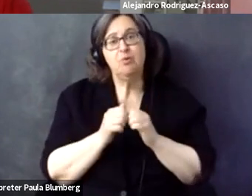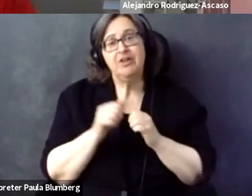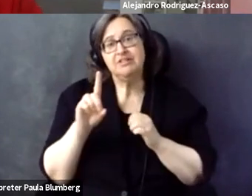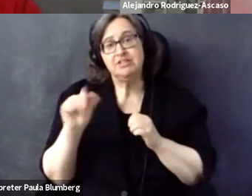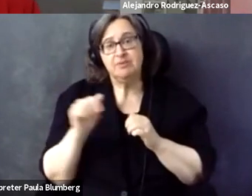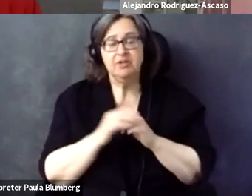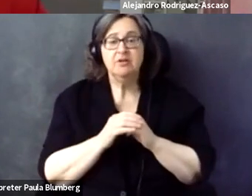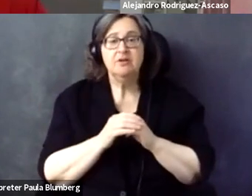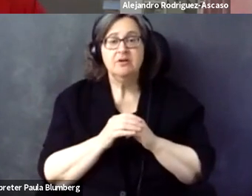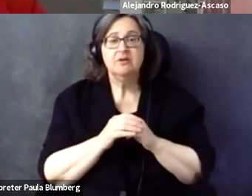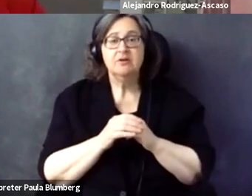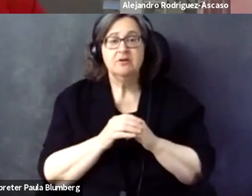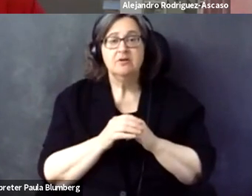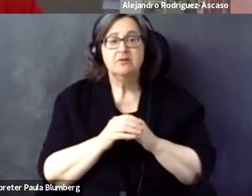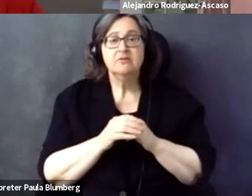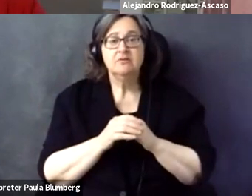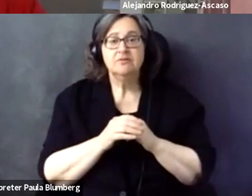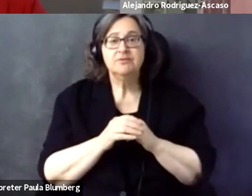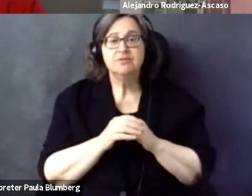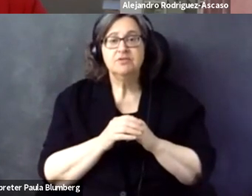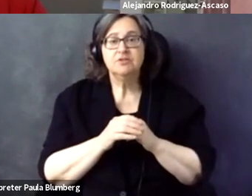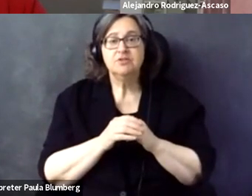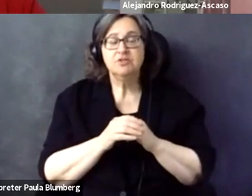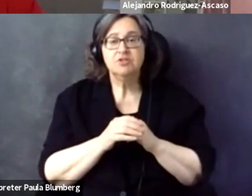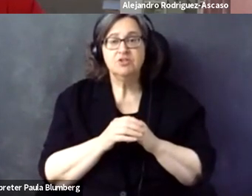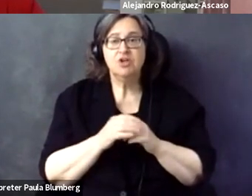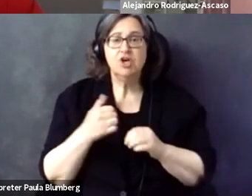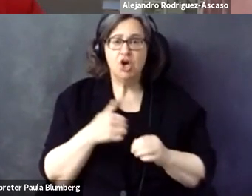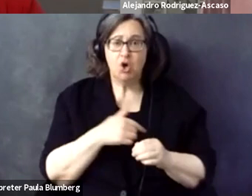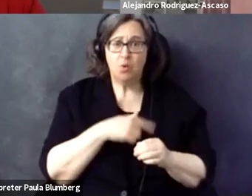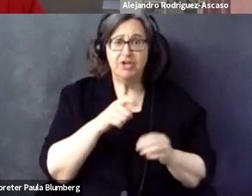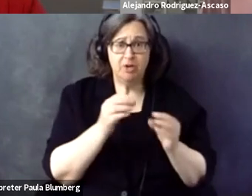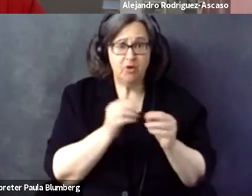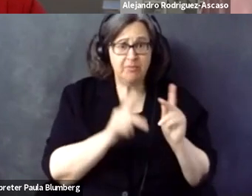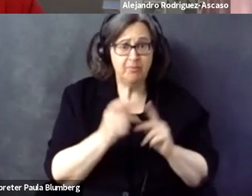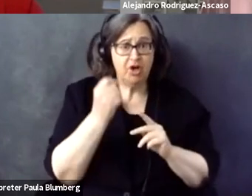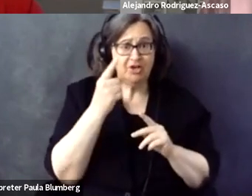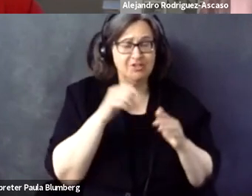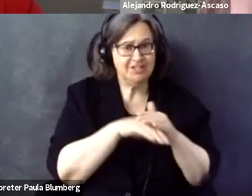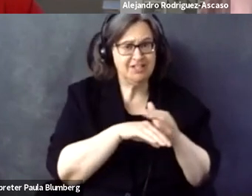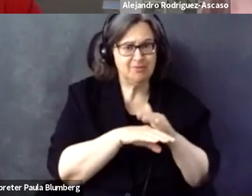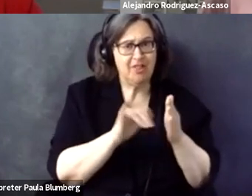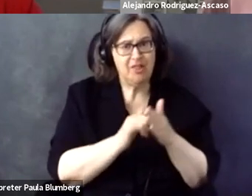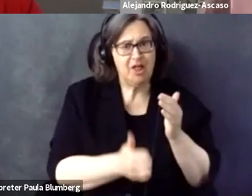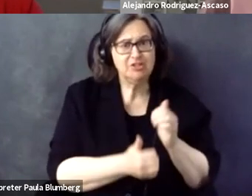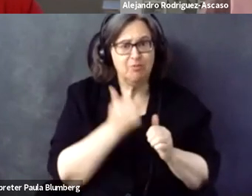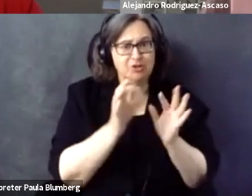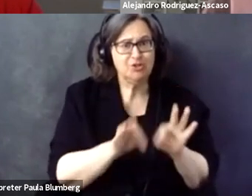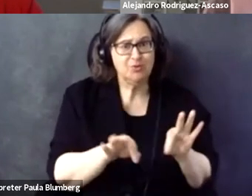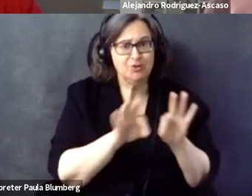successful and want to really improve accessibility for people with disabilities. So except for the -- having more